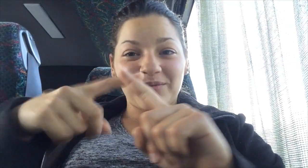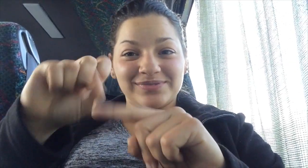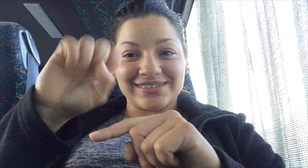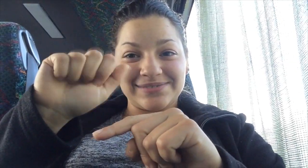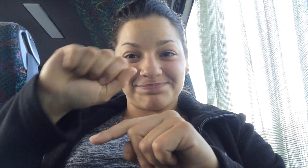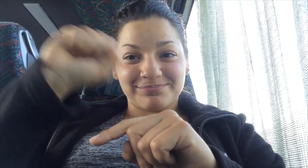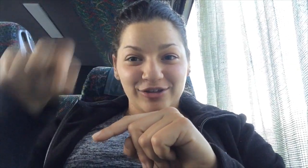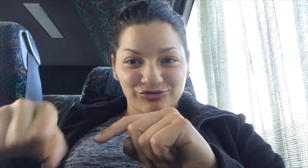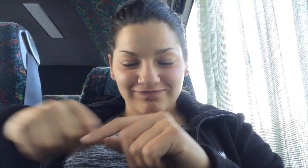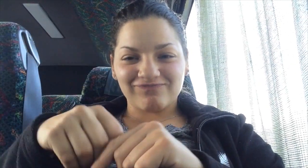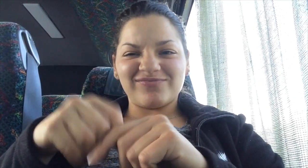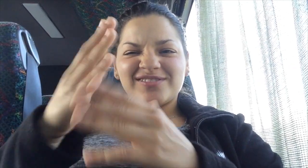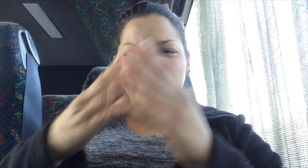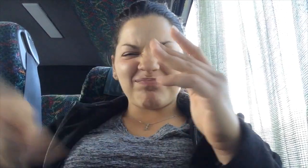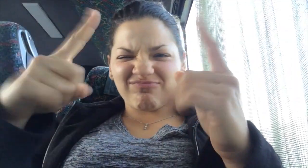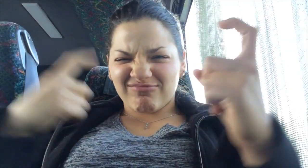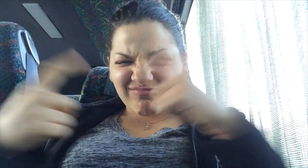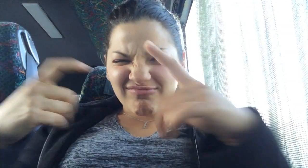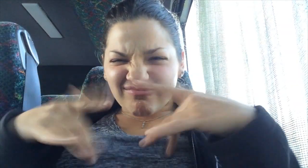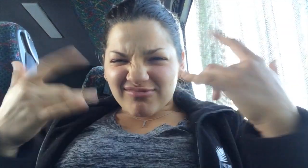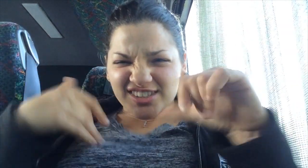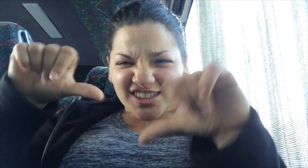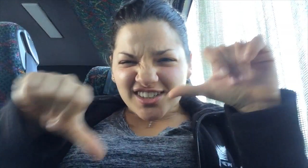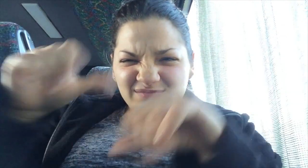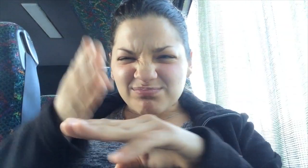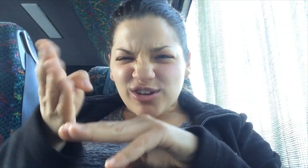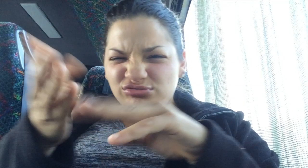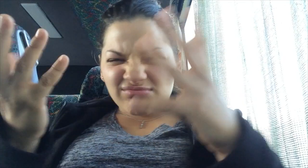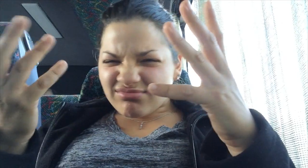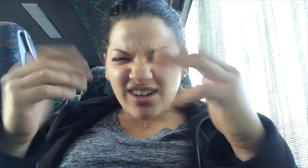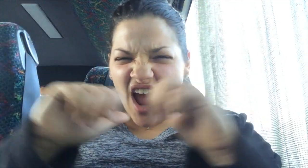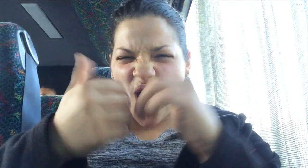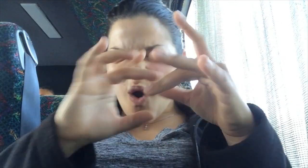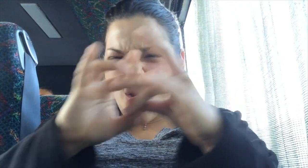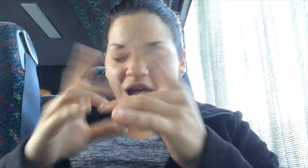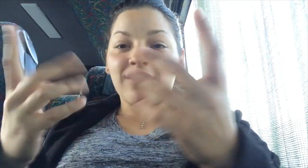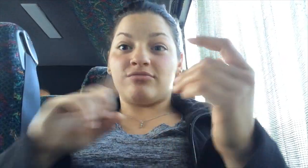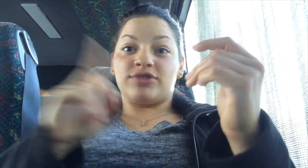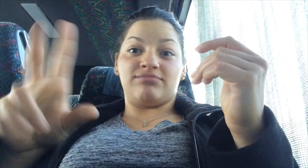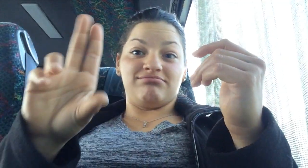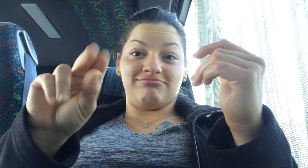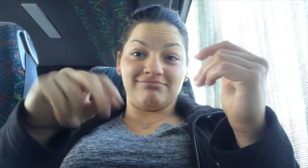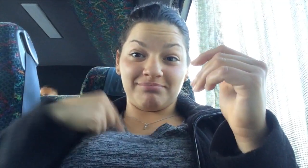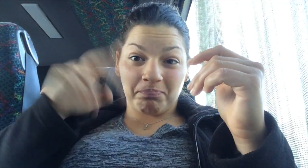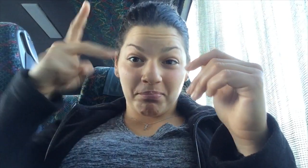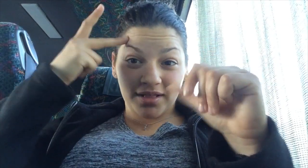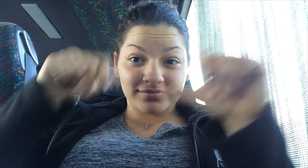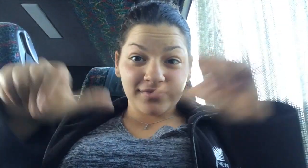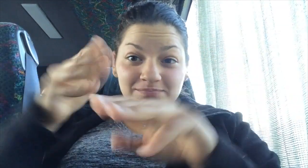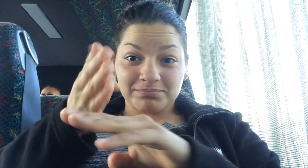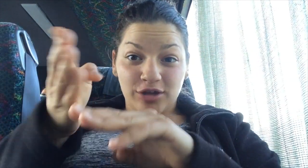SEA Semester. I've received several recurring questions, such as how is the scientific component of SEA relevant to my major? Actually, it doesn't. I'm a Political Science major